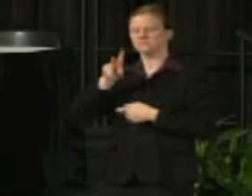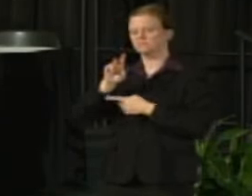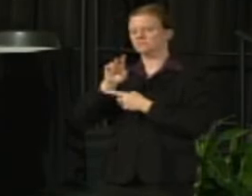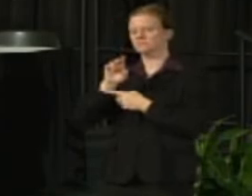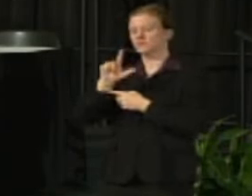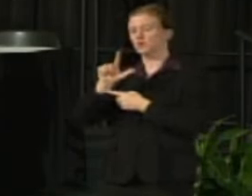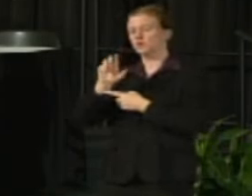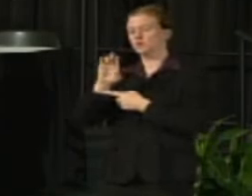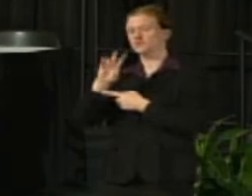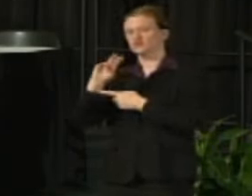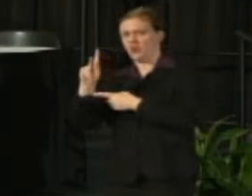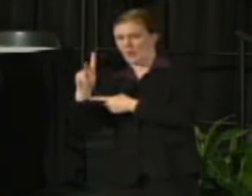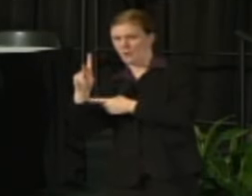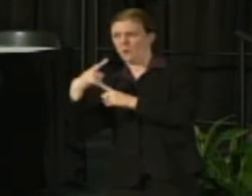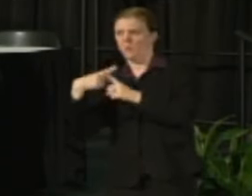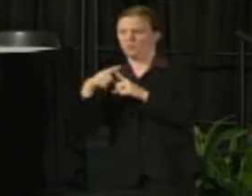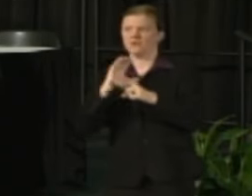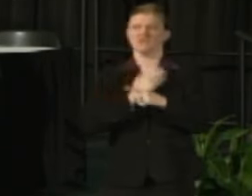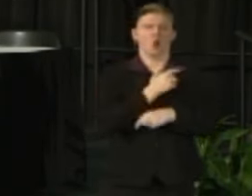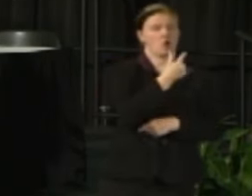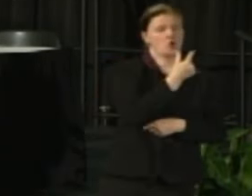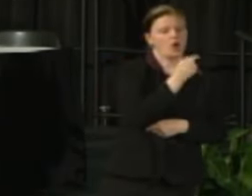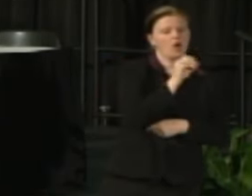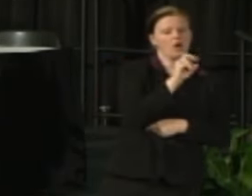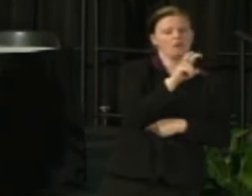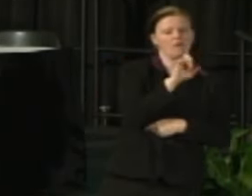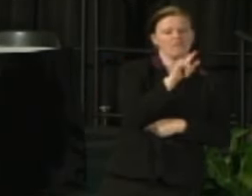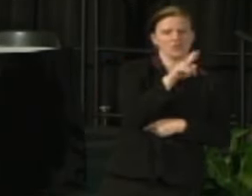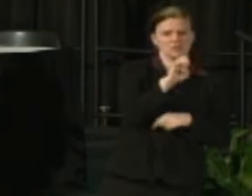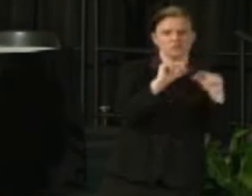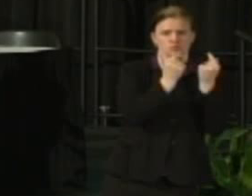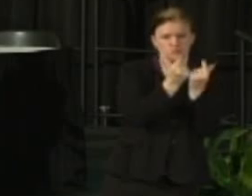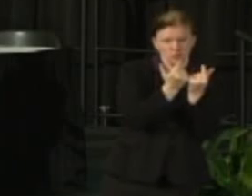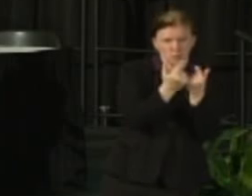around Governor's Group Involvement, what has been going on and what will continue to occur